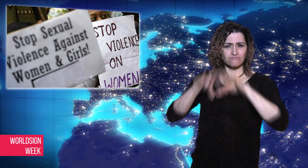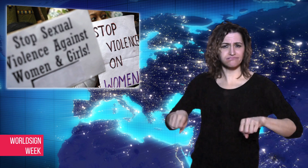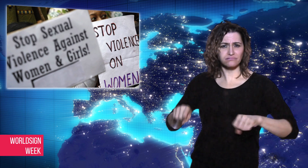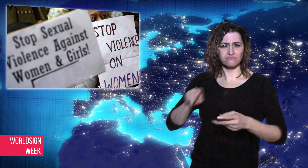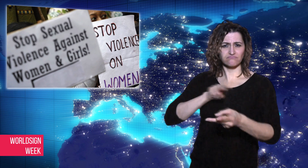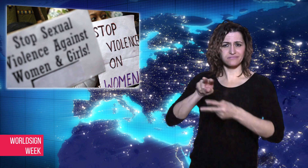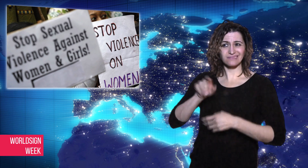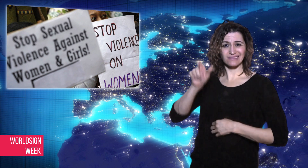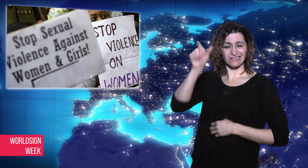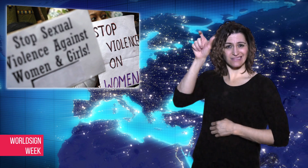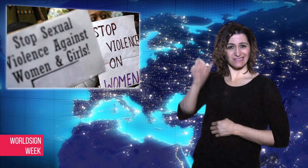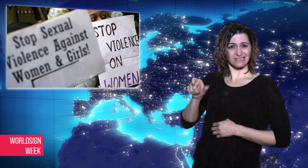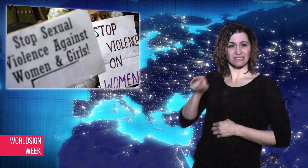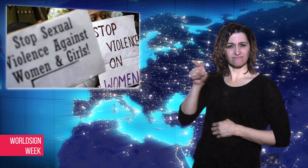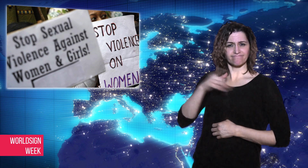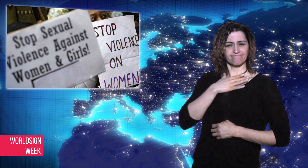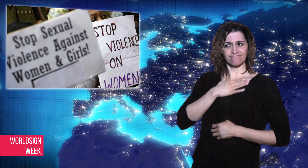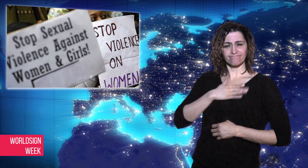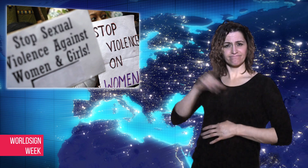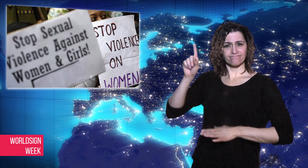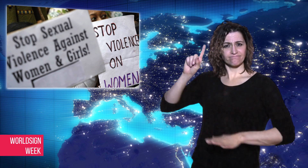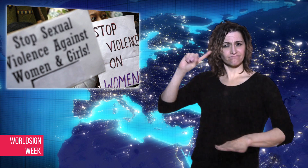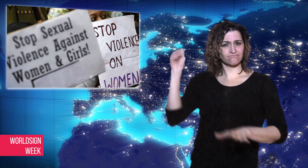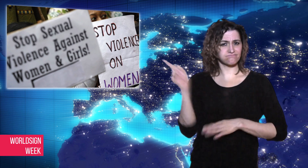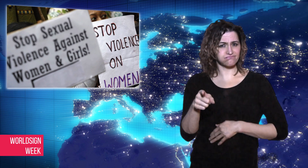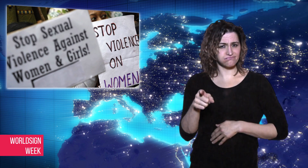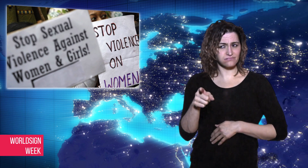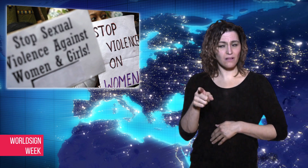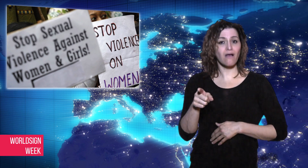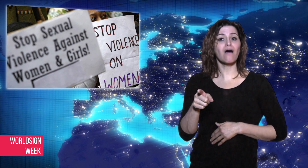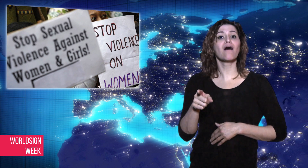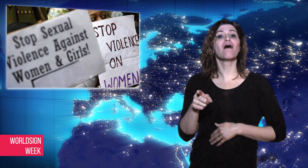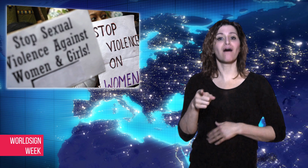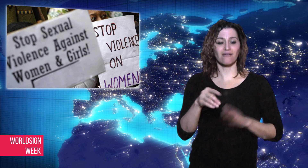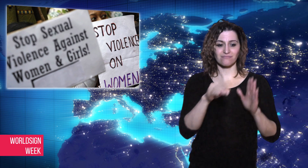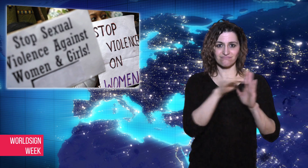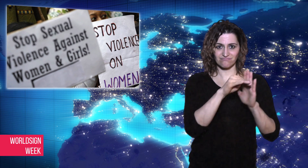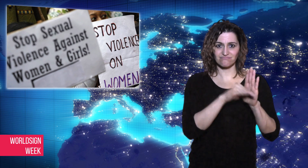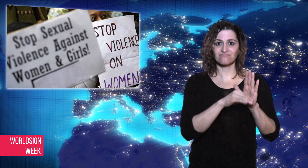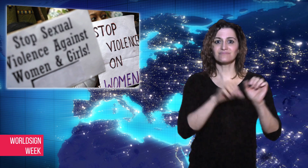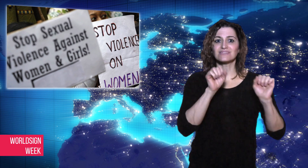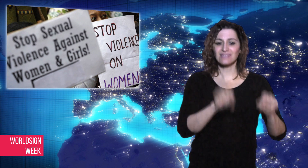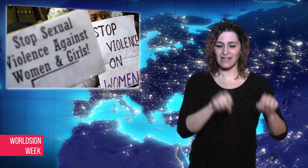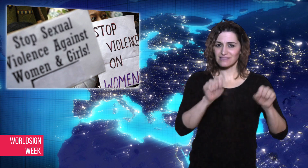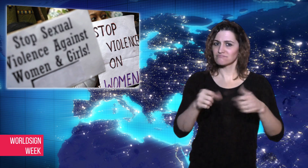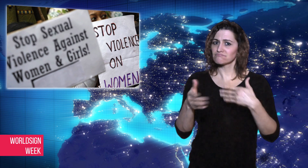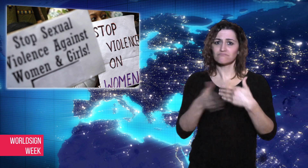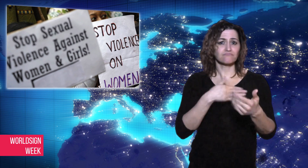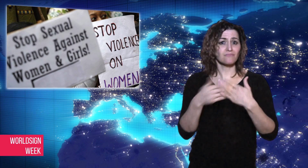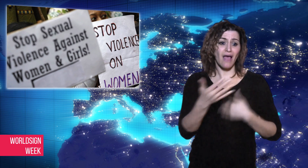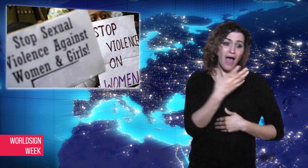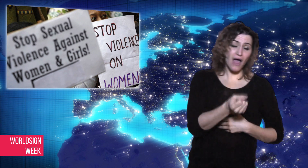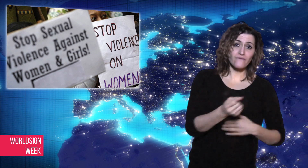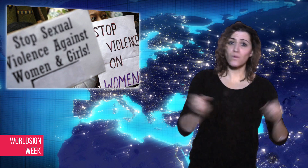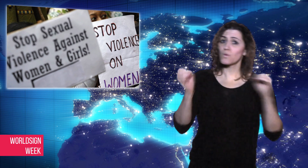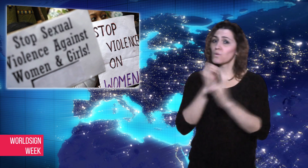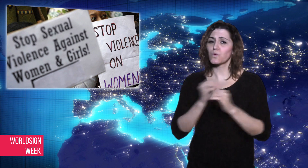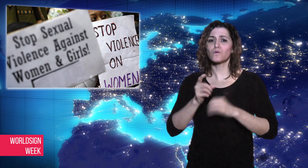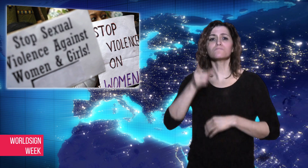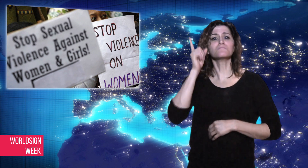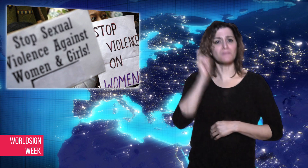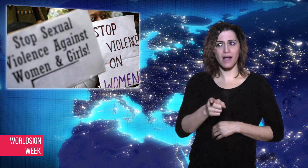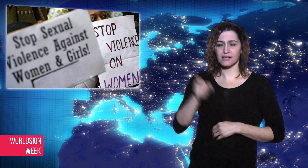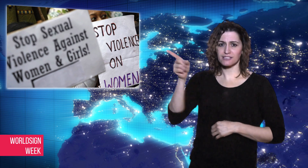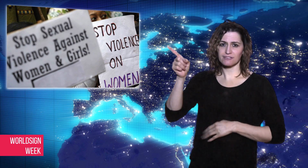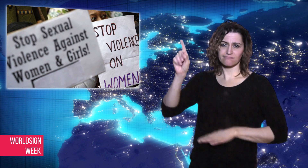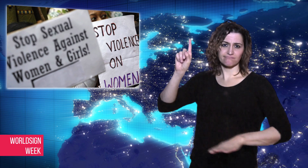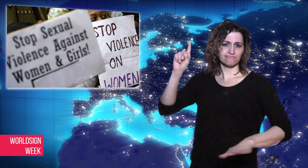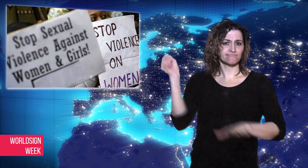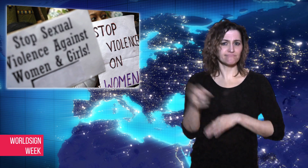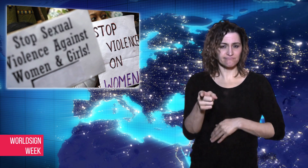vulnerable witnesses to ensure they are